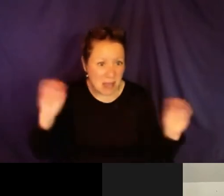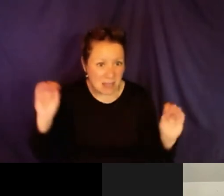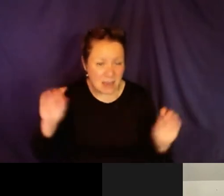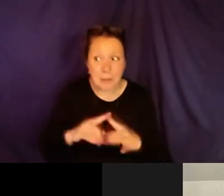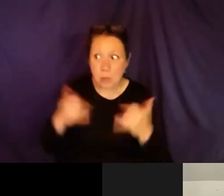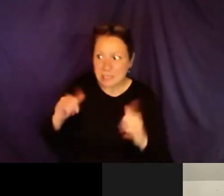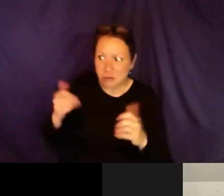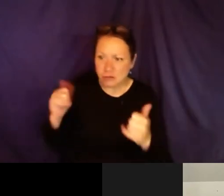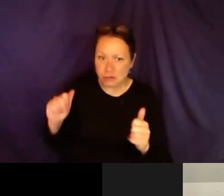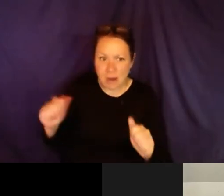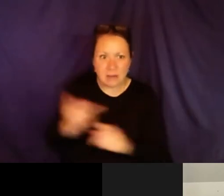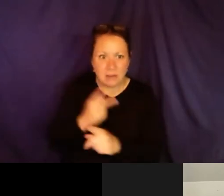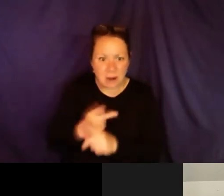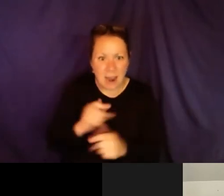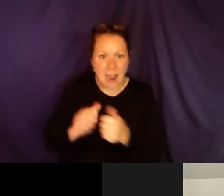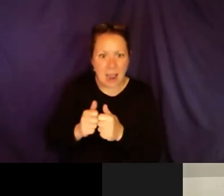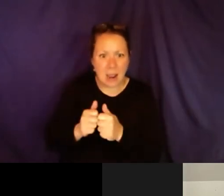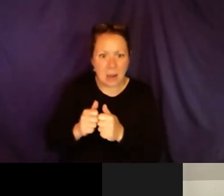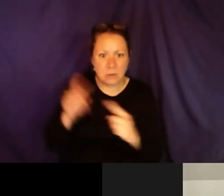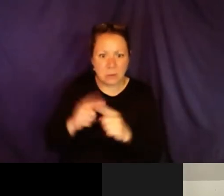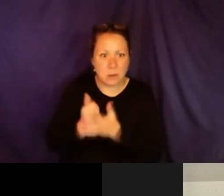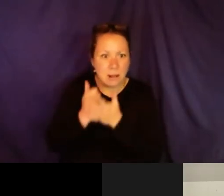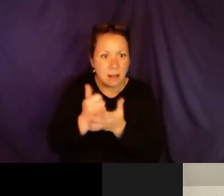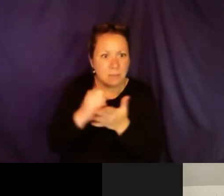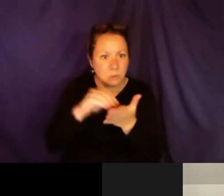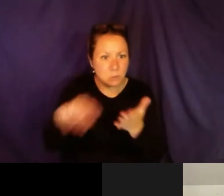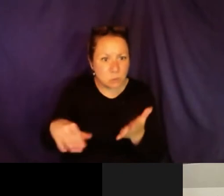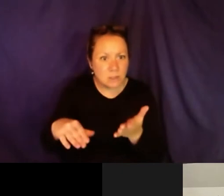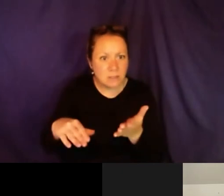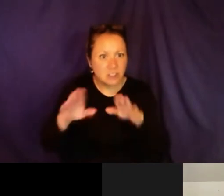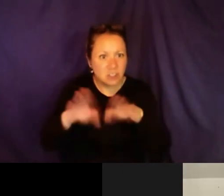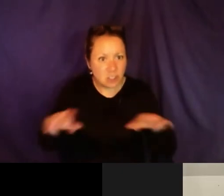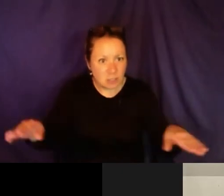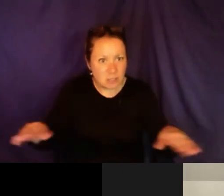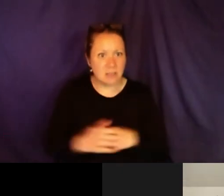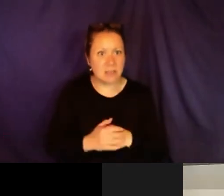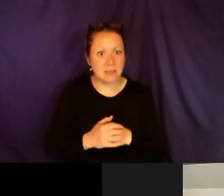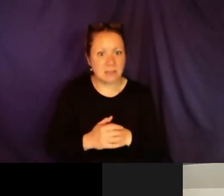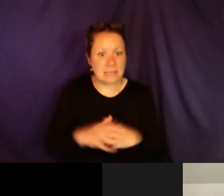my town didn't have an IEP or 504. We are still trying to figure